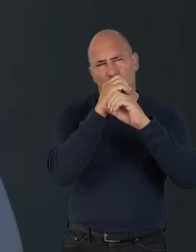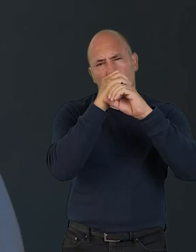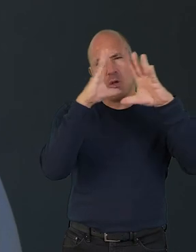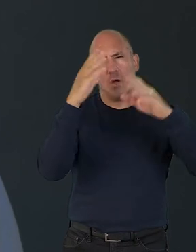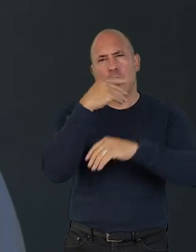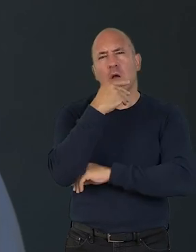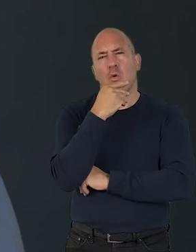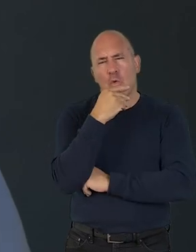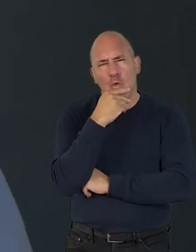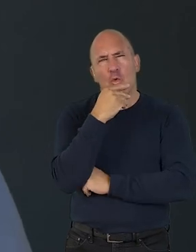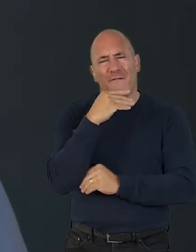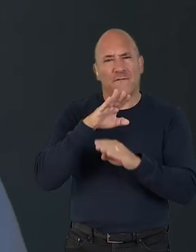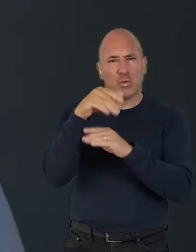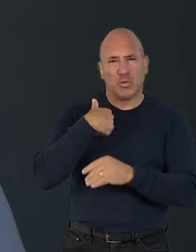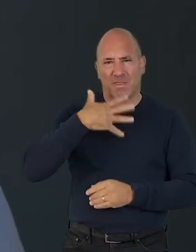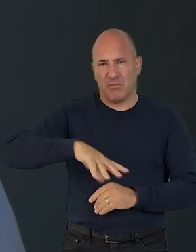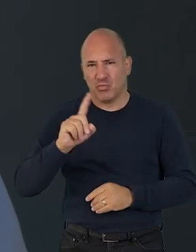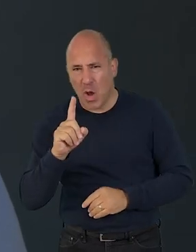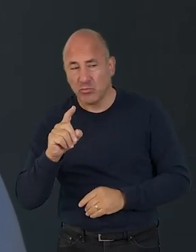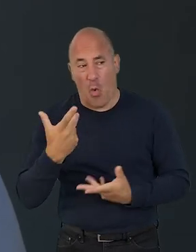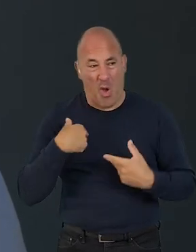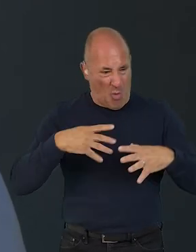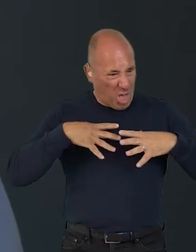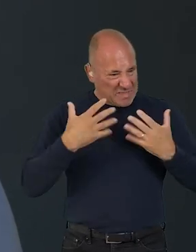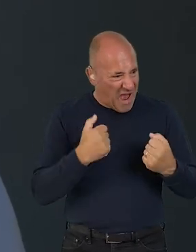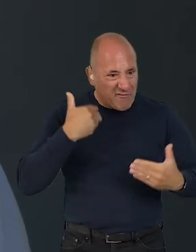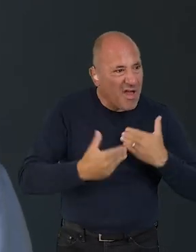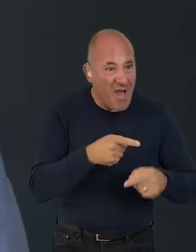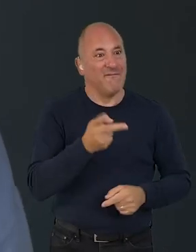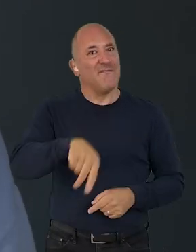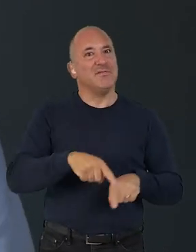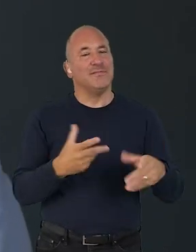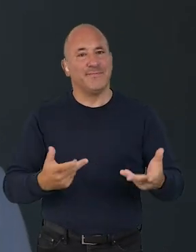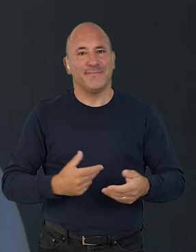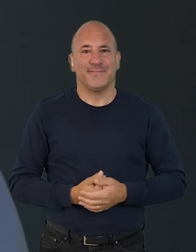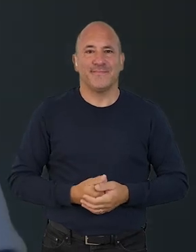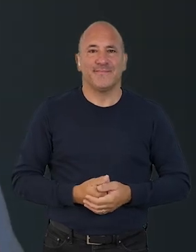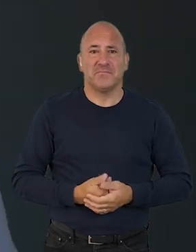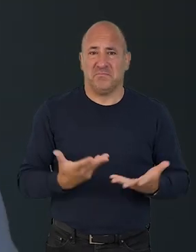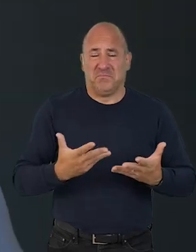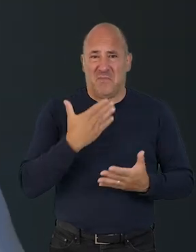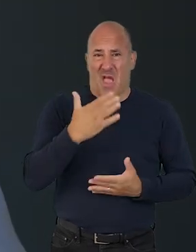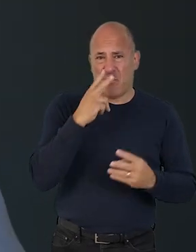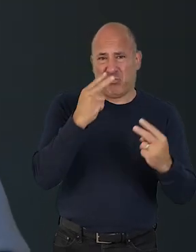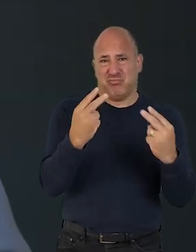in mapping out where you might want to act in future or where you are already doing the work. Thanks for sticking with me.